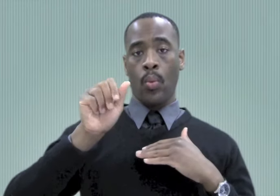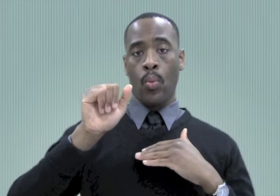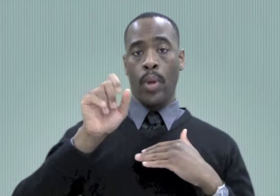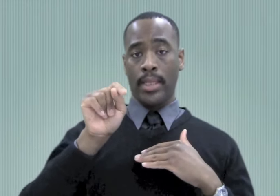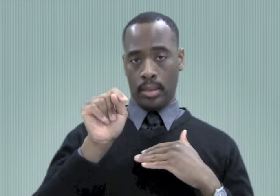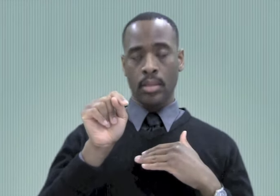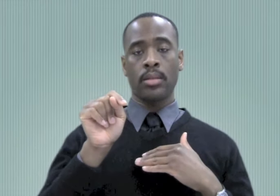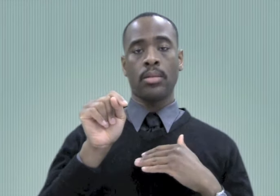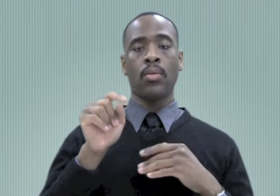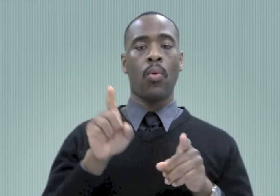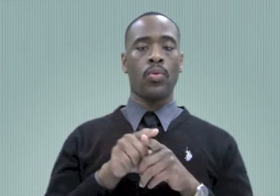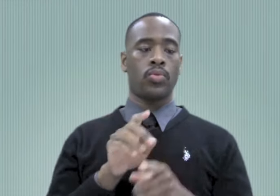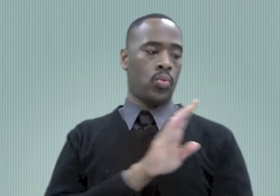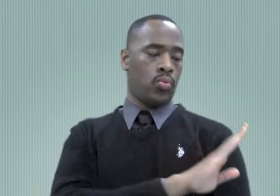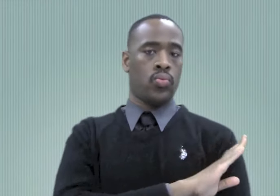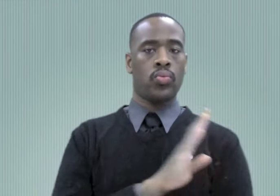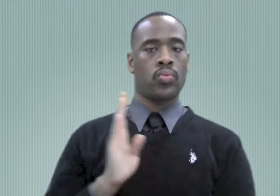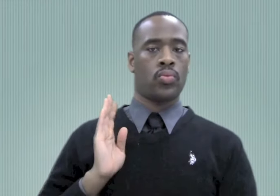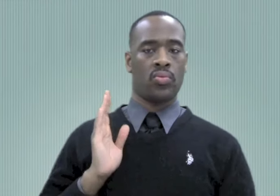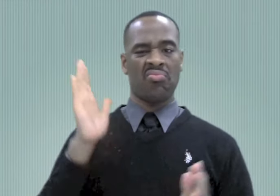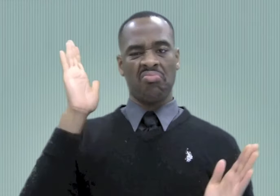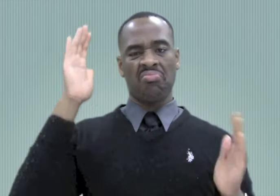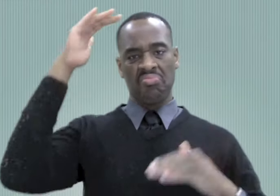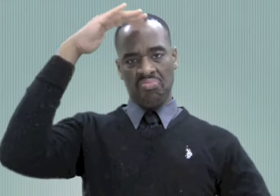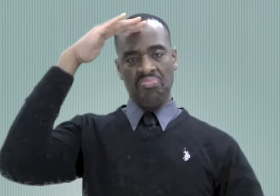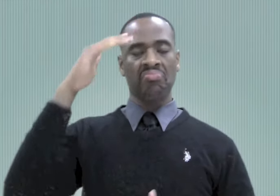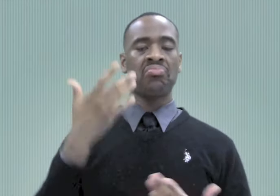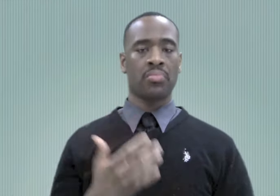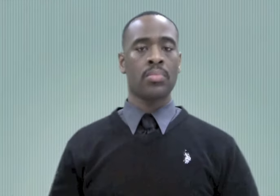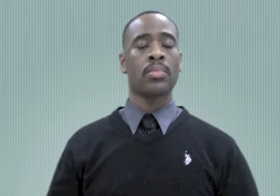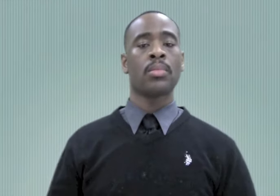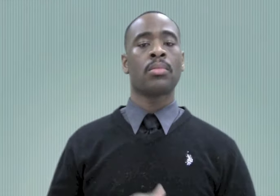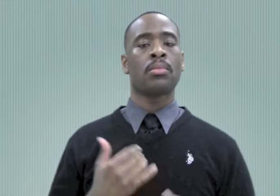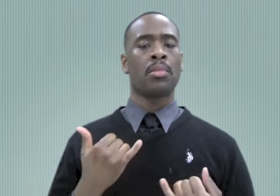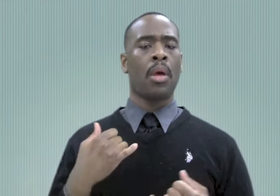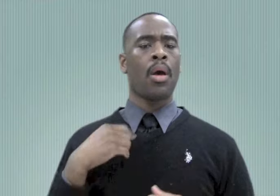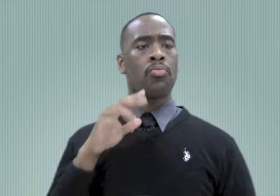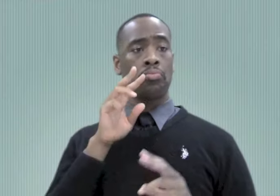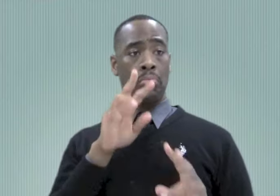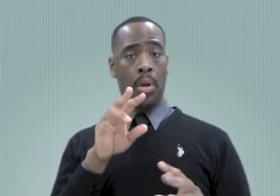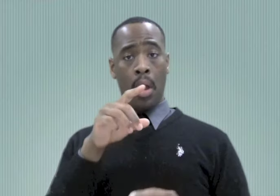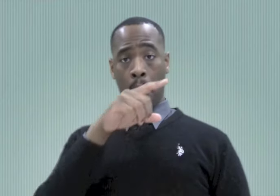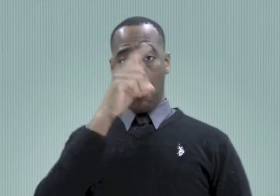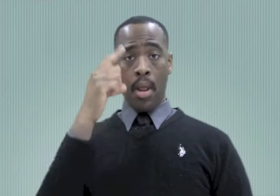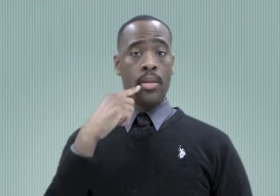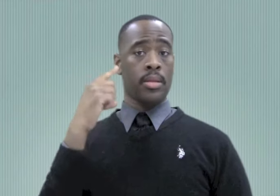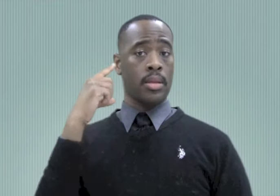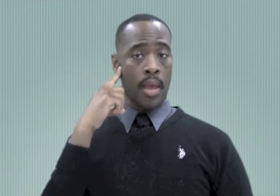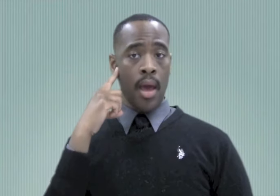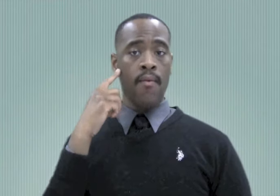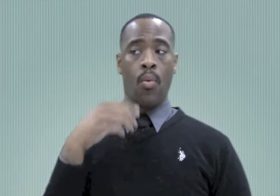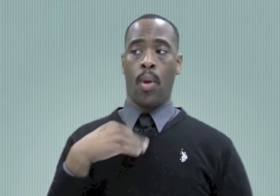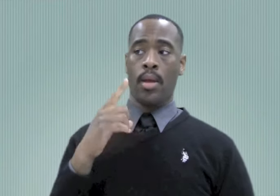head to the waist and from one shoulder to another. When we looked at the signing space used by Black and